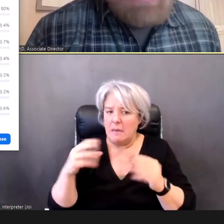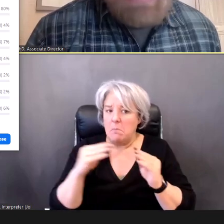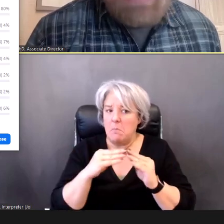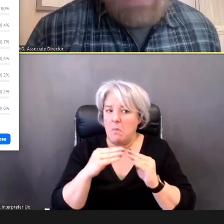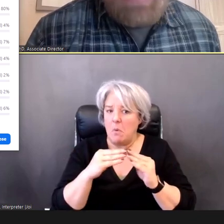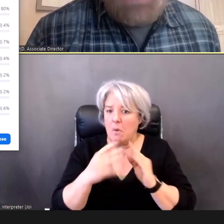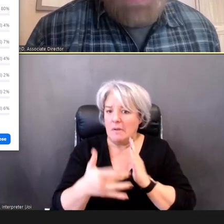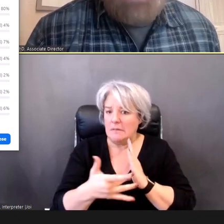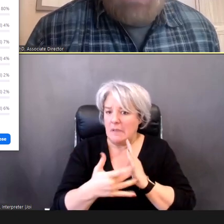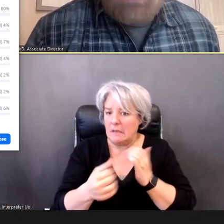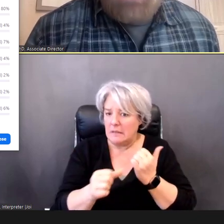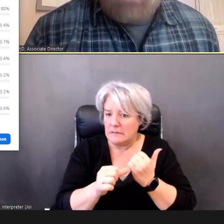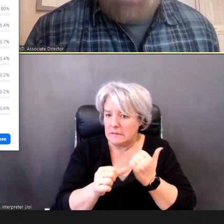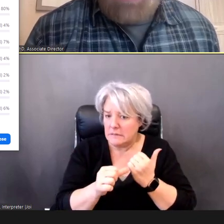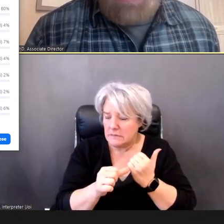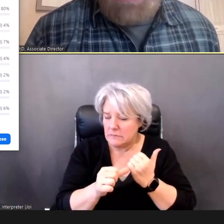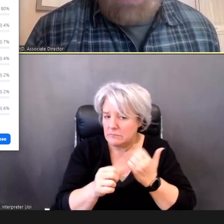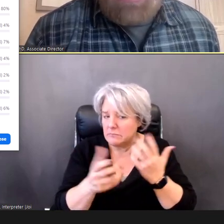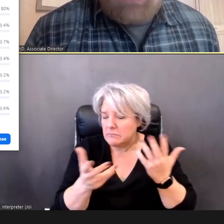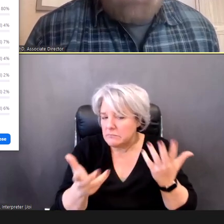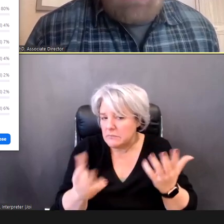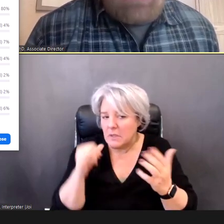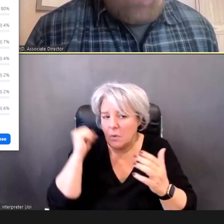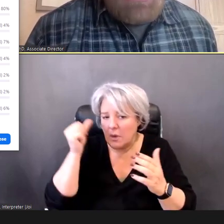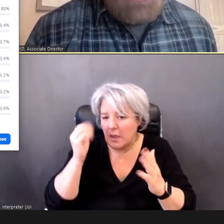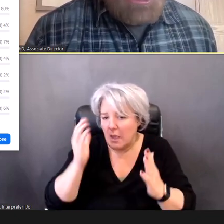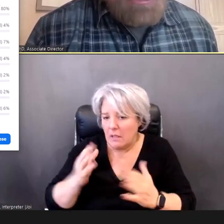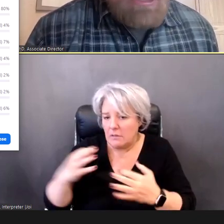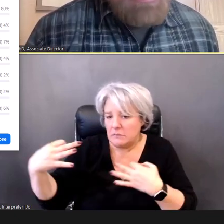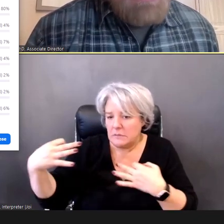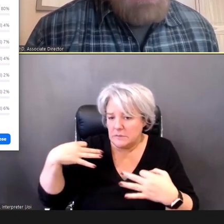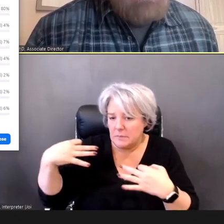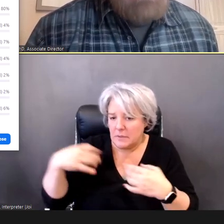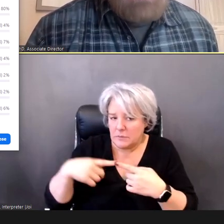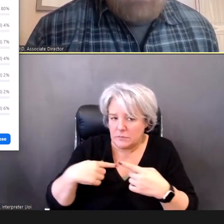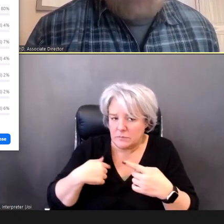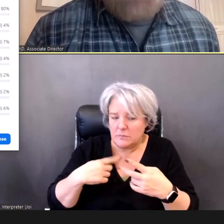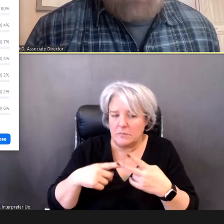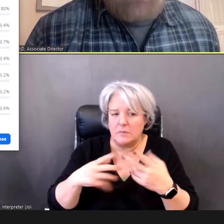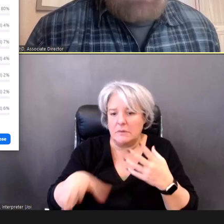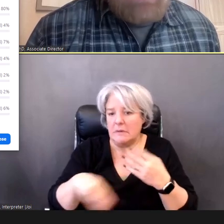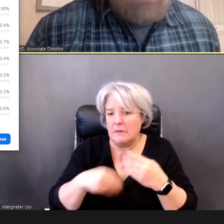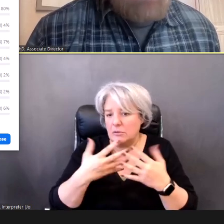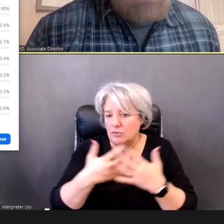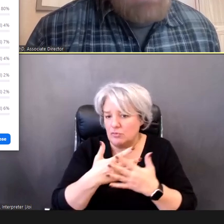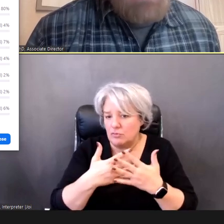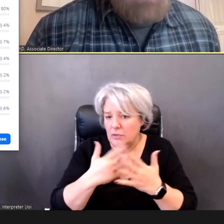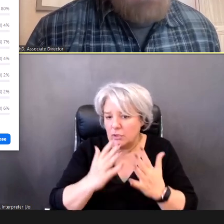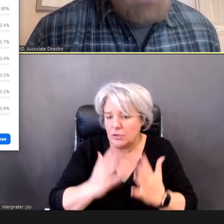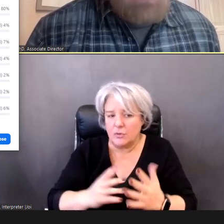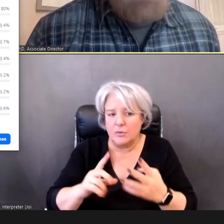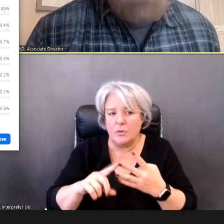an additional screener, or -- maybe, you need to have a -- a one-on-one conversation with one of us.